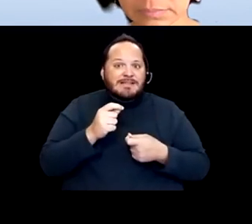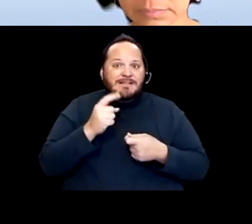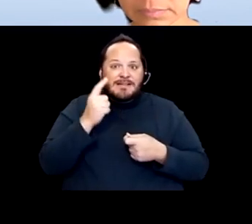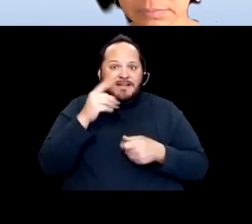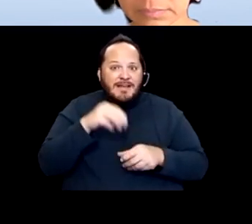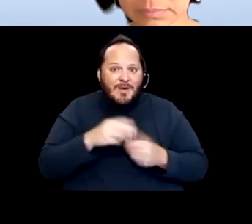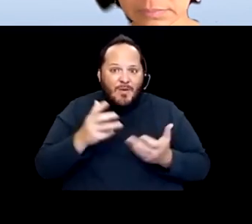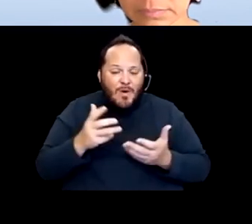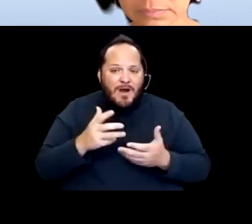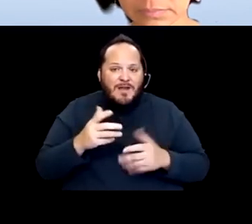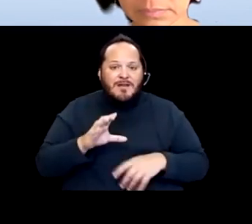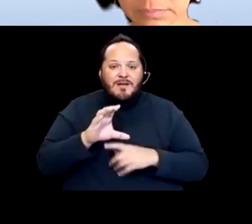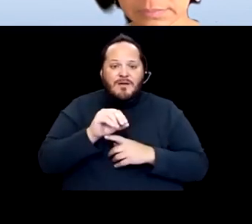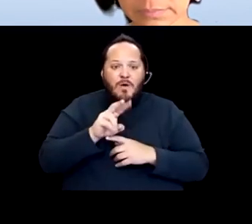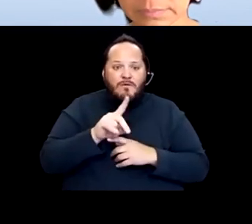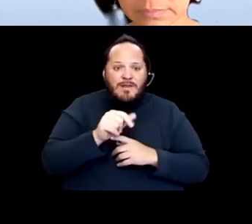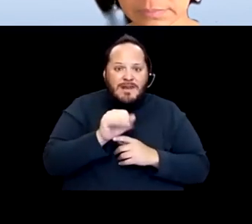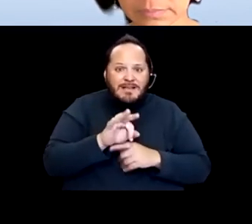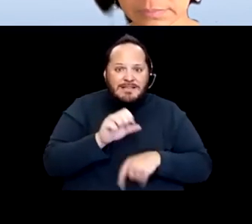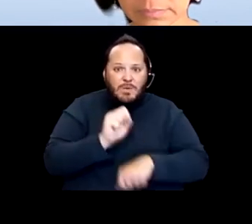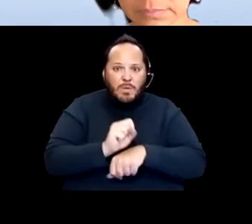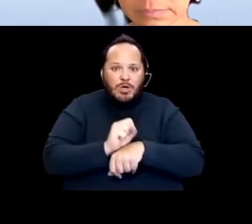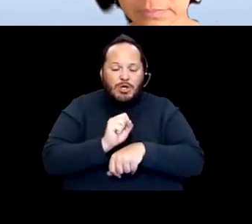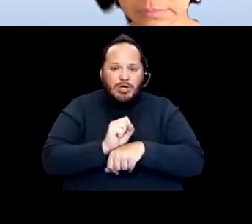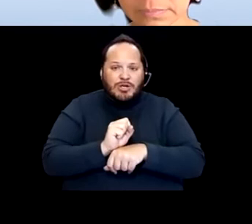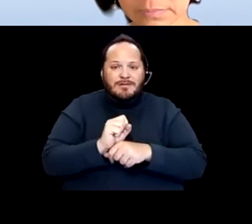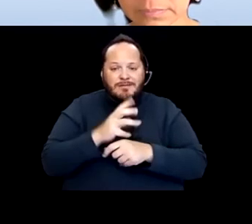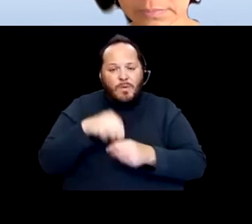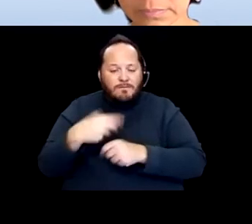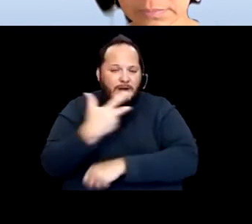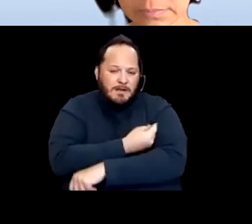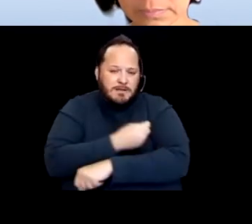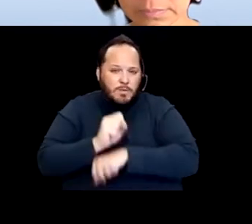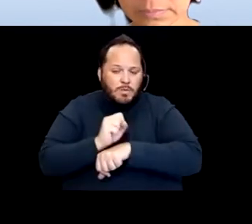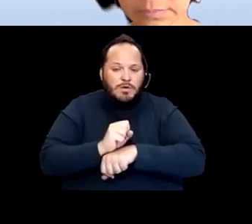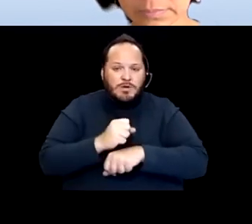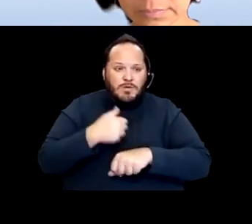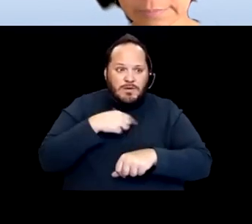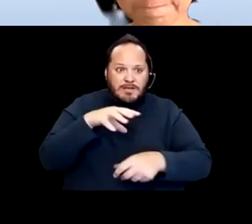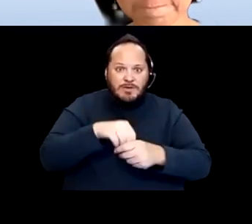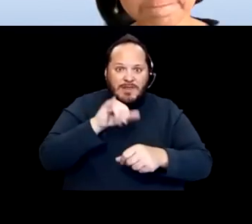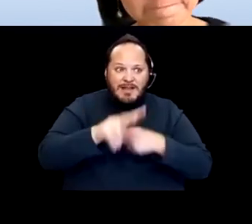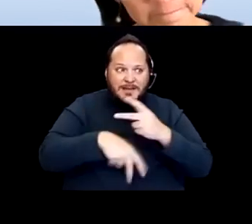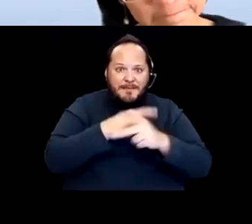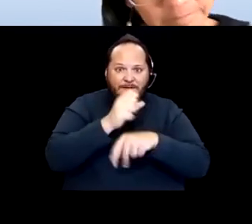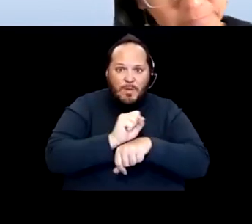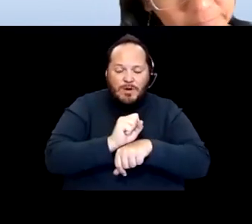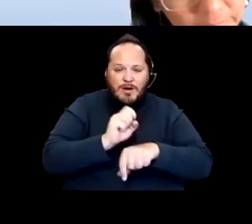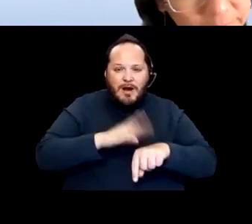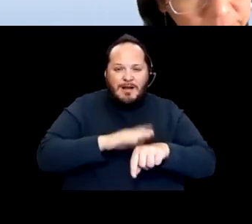COVID-19 work, I'll say in general on so many different levels because not only was it impacting the services